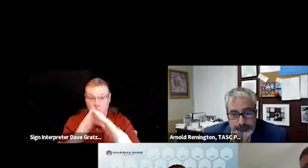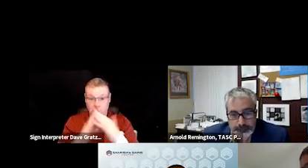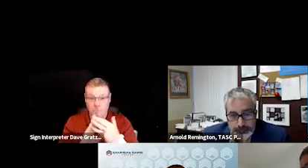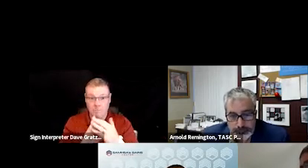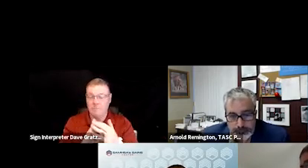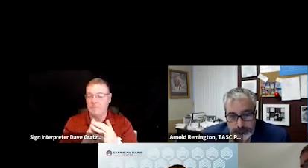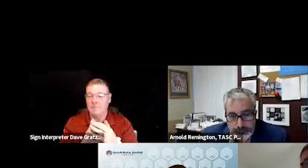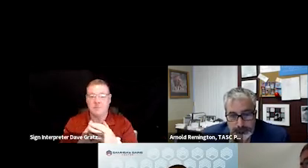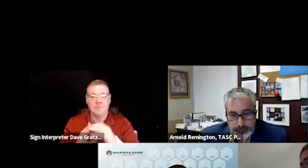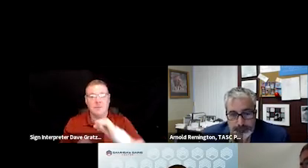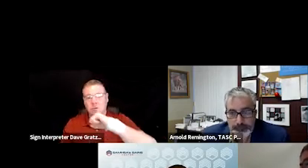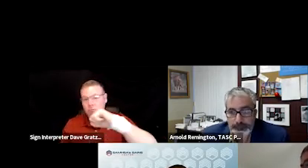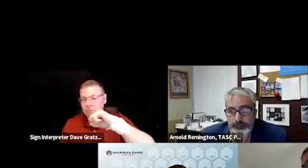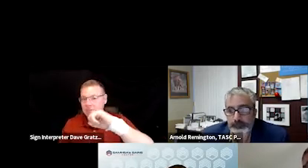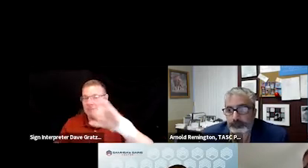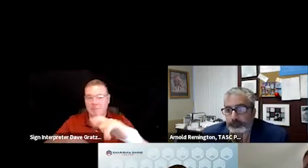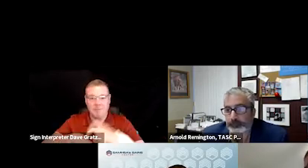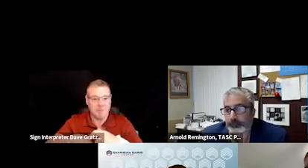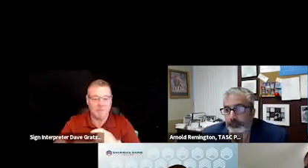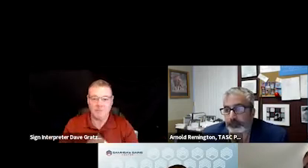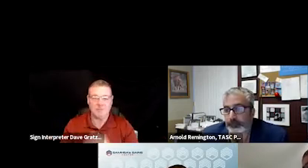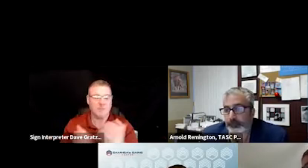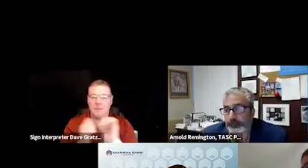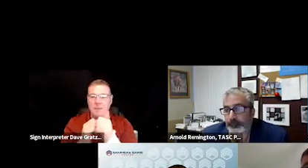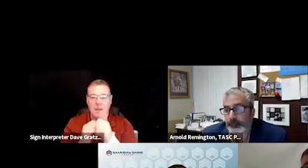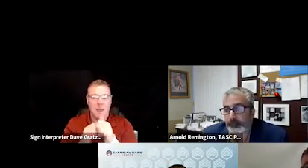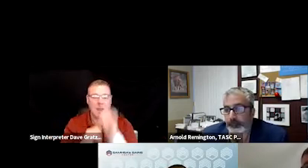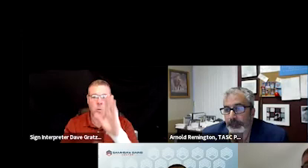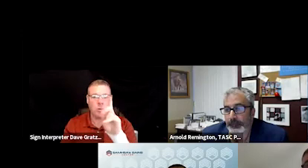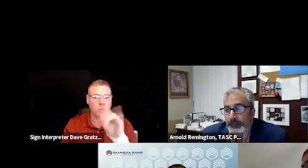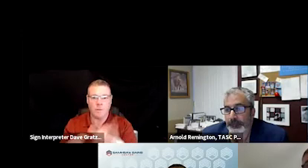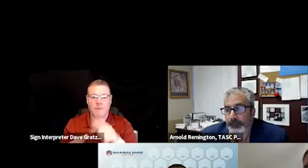A lot of the resistance at that time was how are you gonna do this from Atlanta?